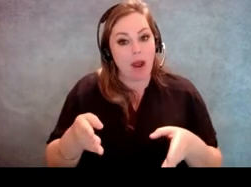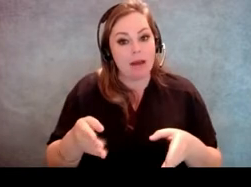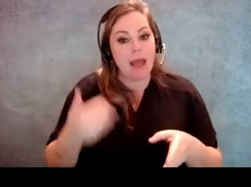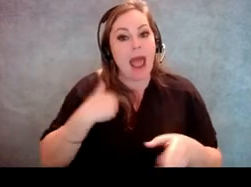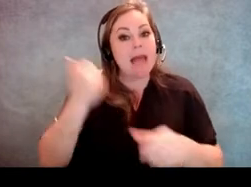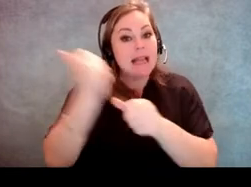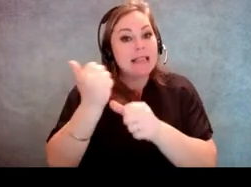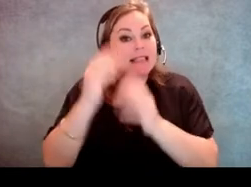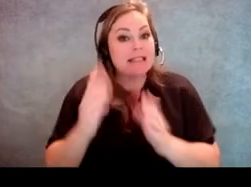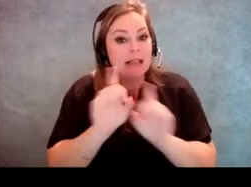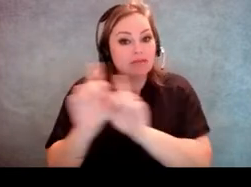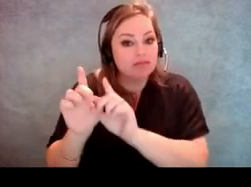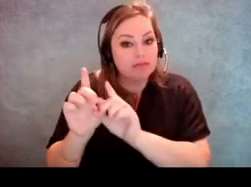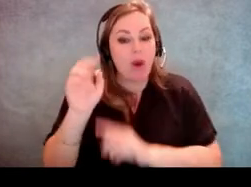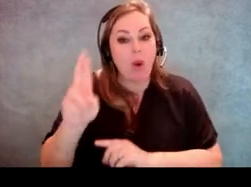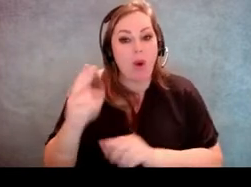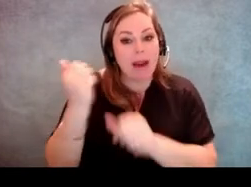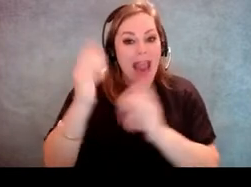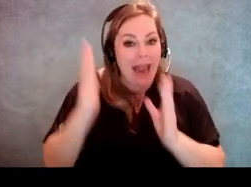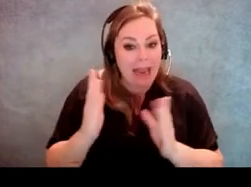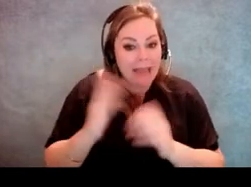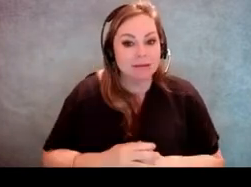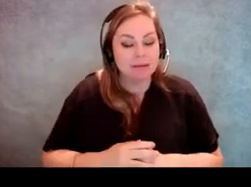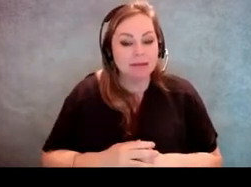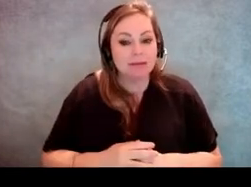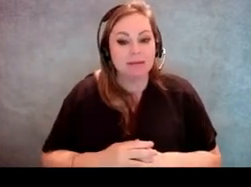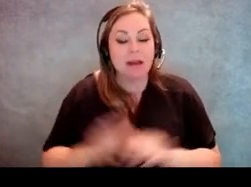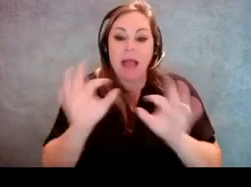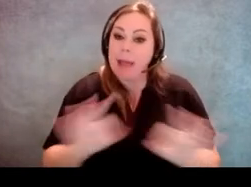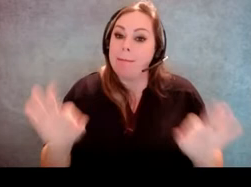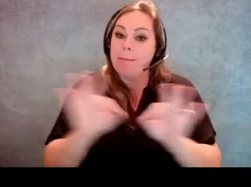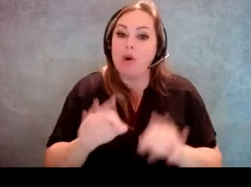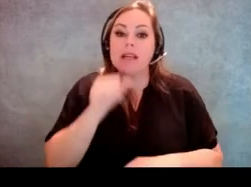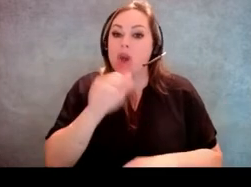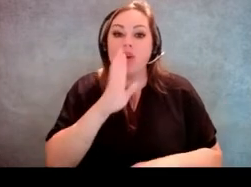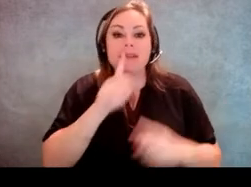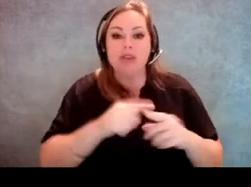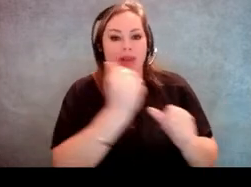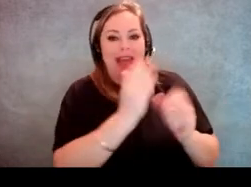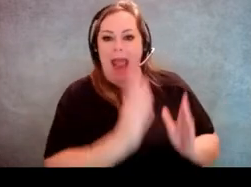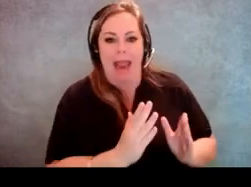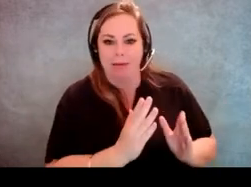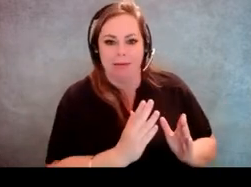with them or they have an aid with them, it's important to not speak to that assistant or aid.